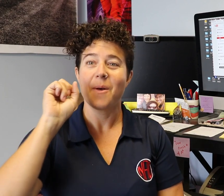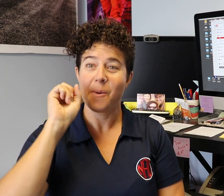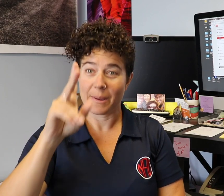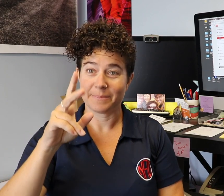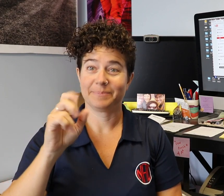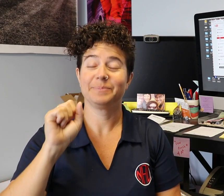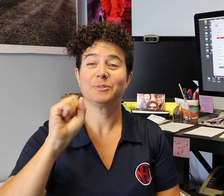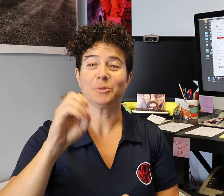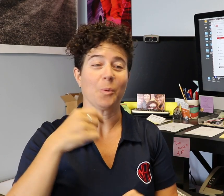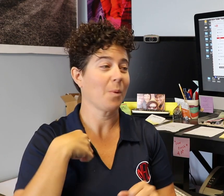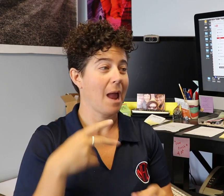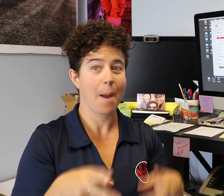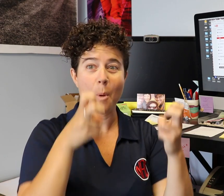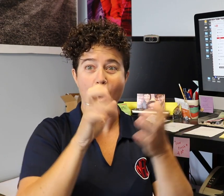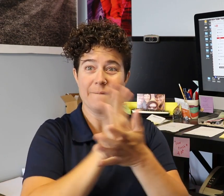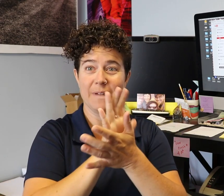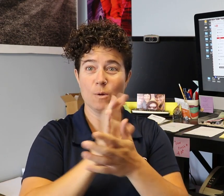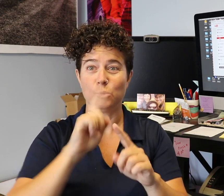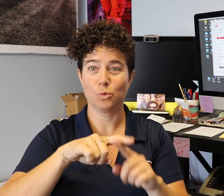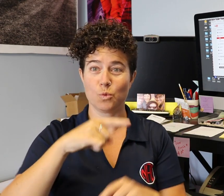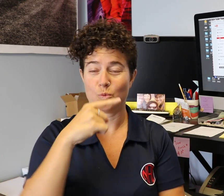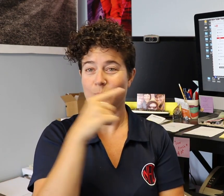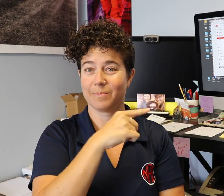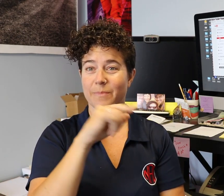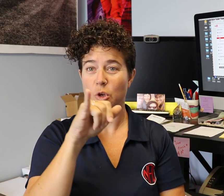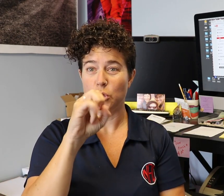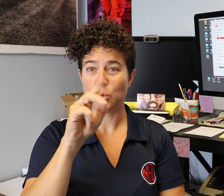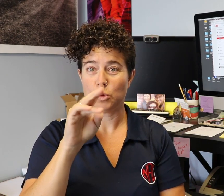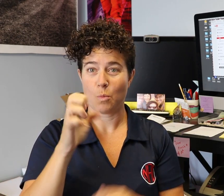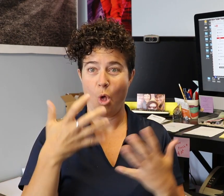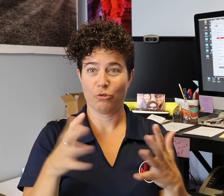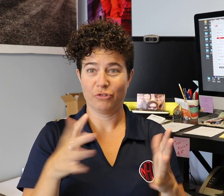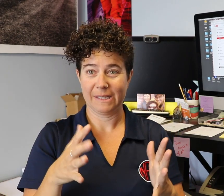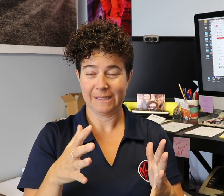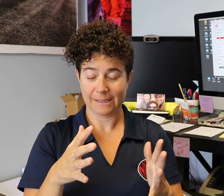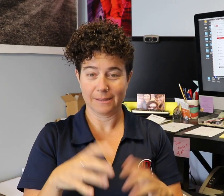Okay! I uploaded a video to YouTube already.